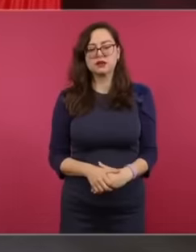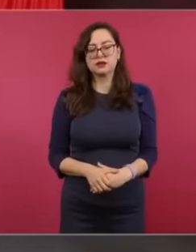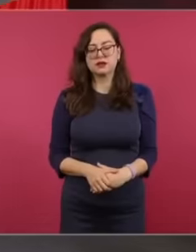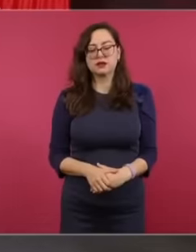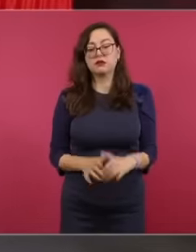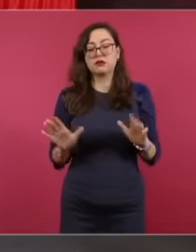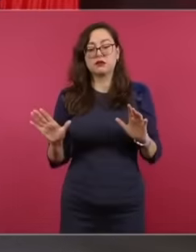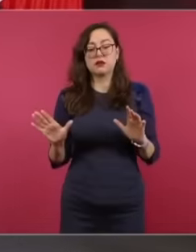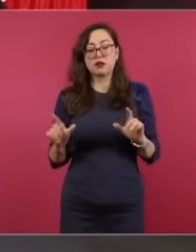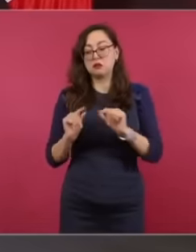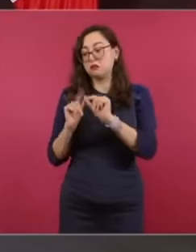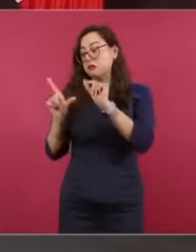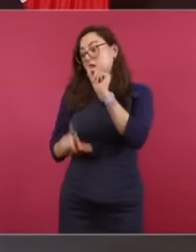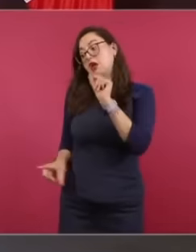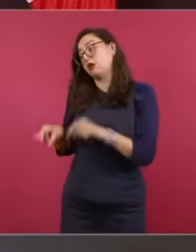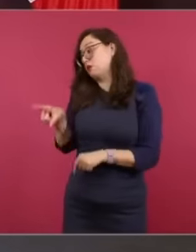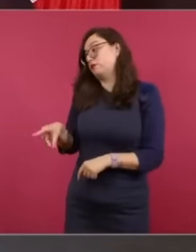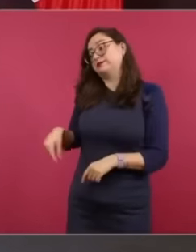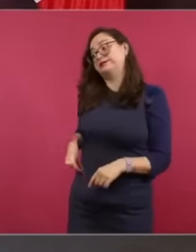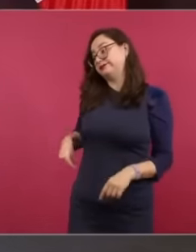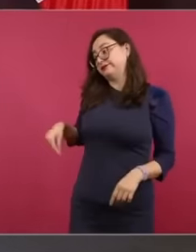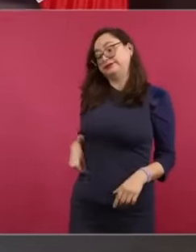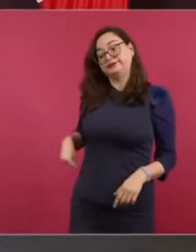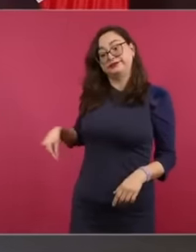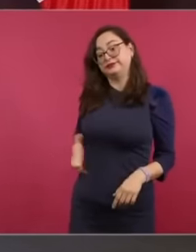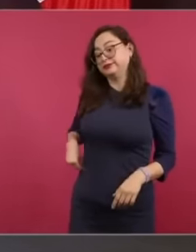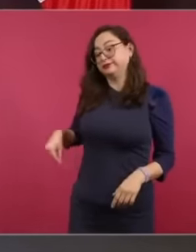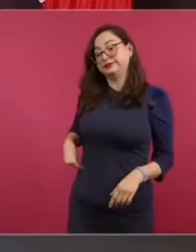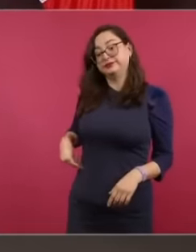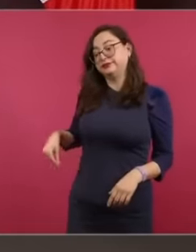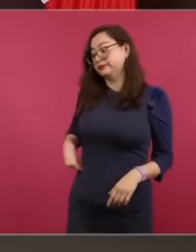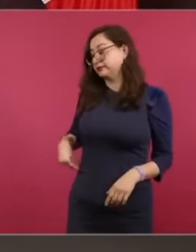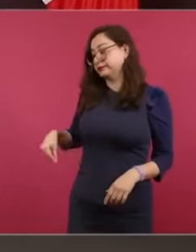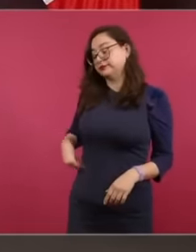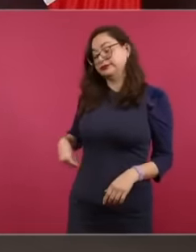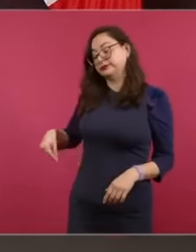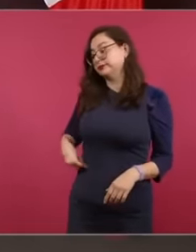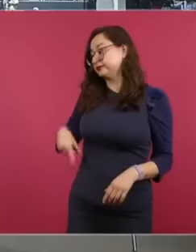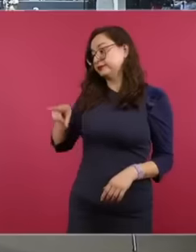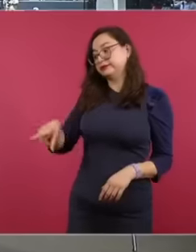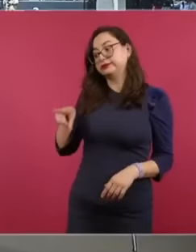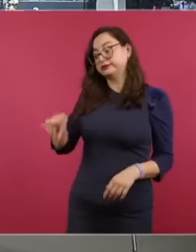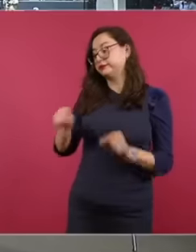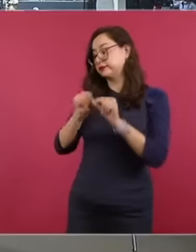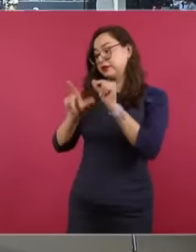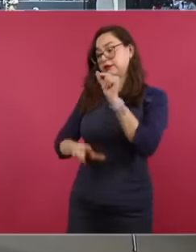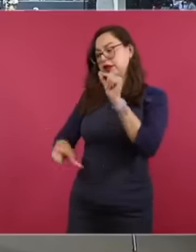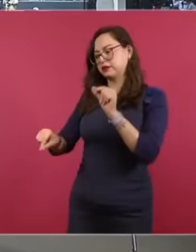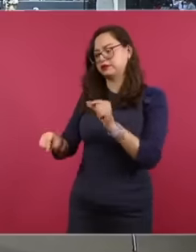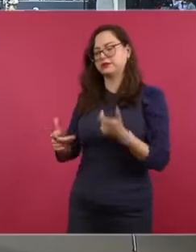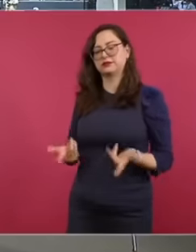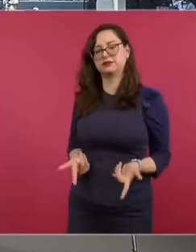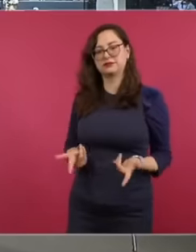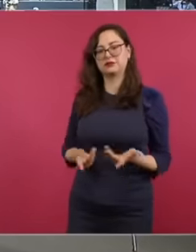at Mexico as nothing else to see the problem of drug trafficking and the problem of